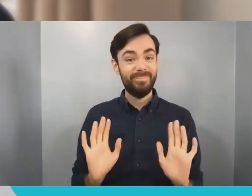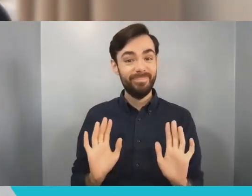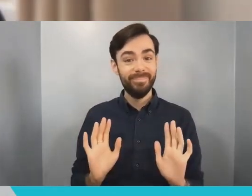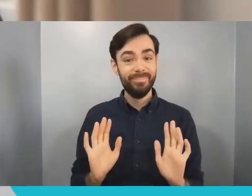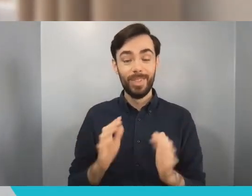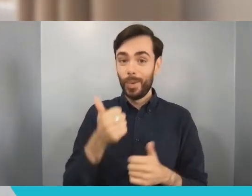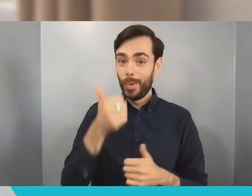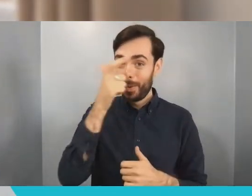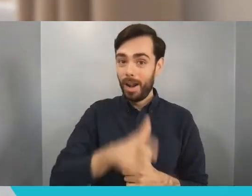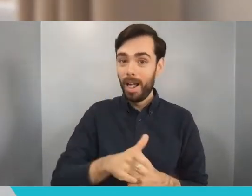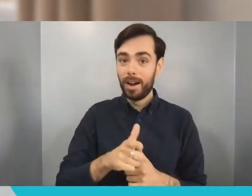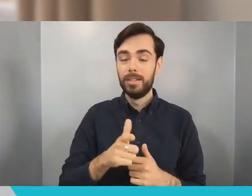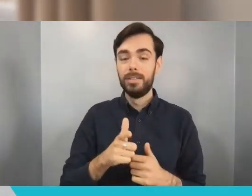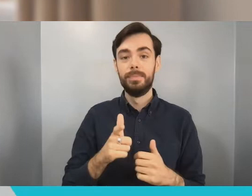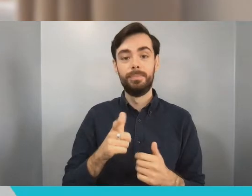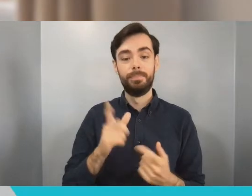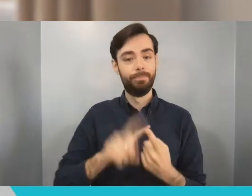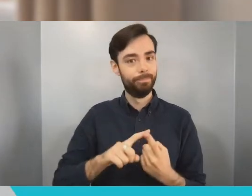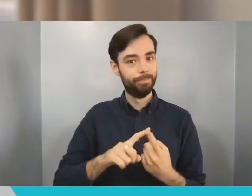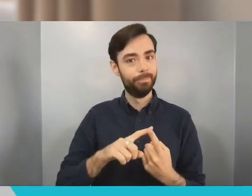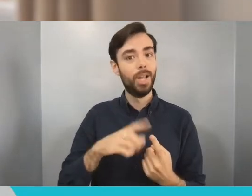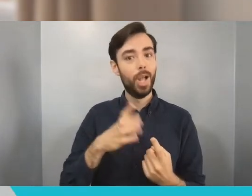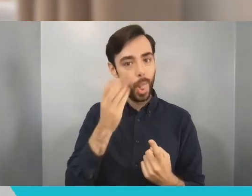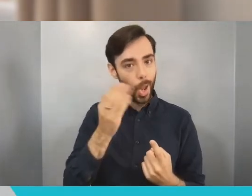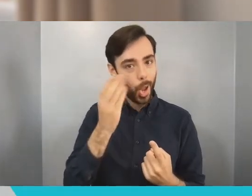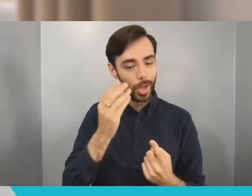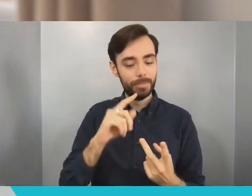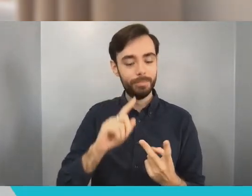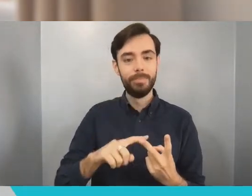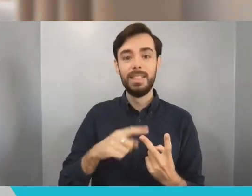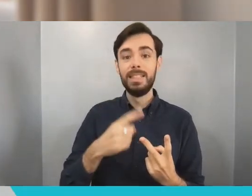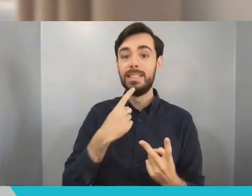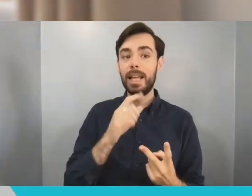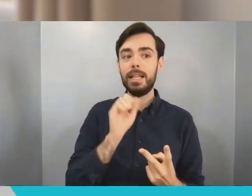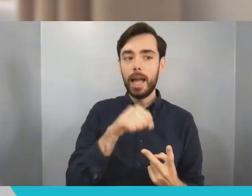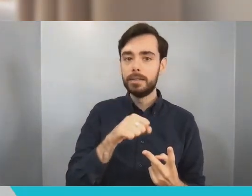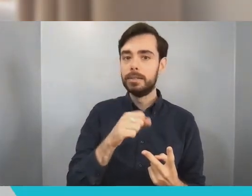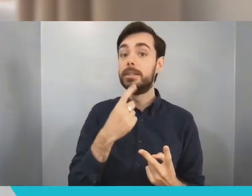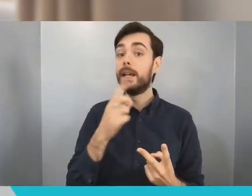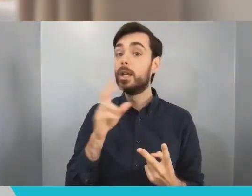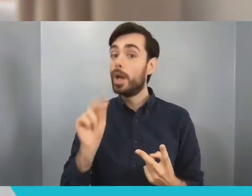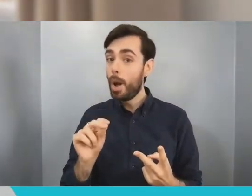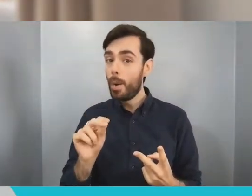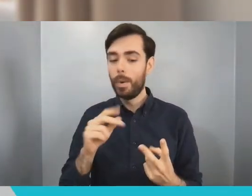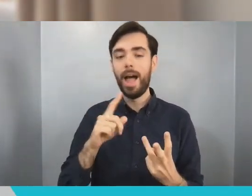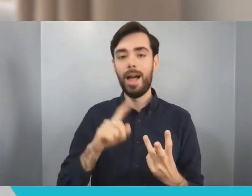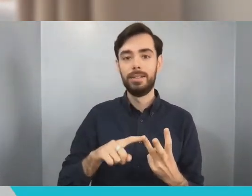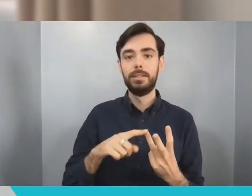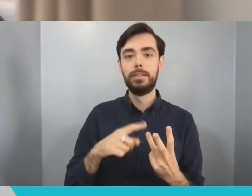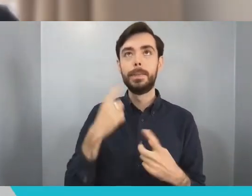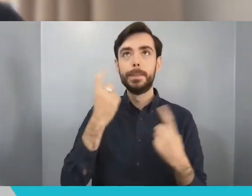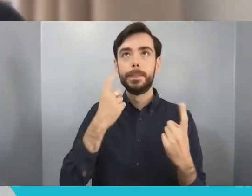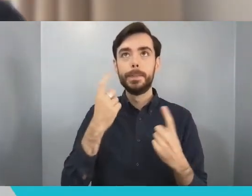yes, say no, and seek inspiration. And for my part I really look forward to seeing the